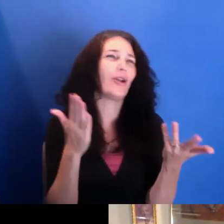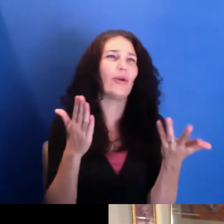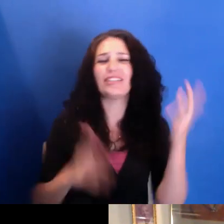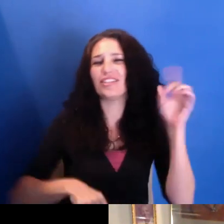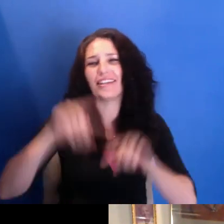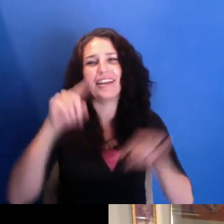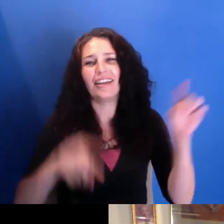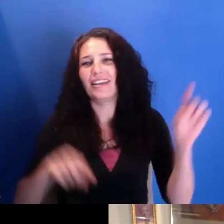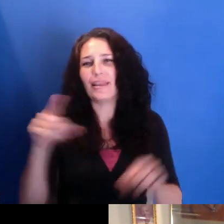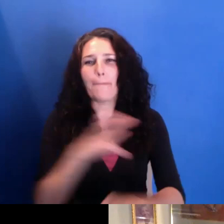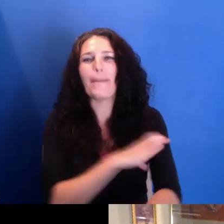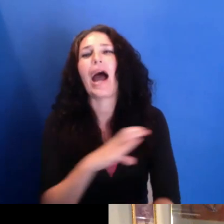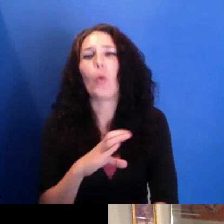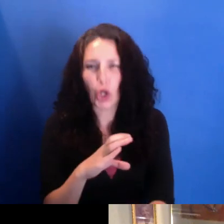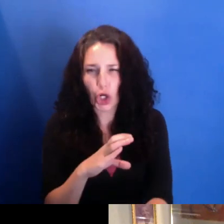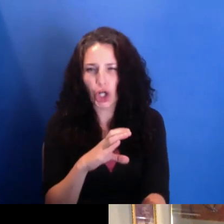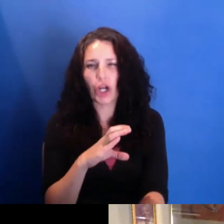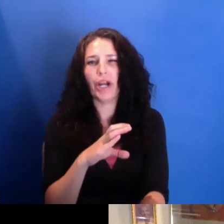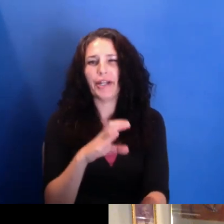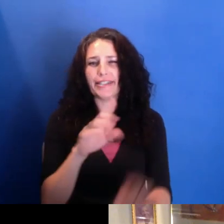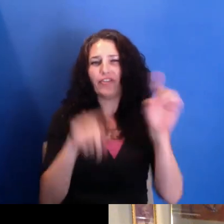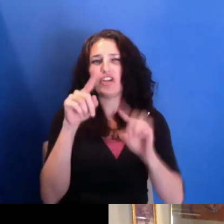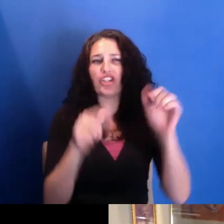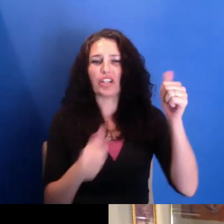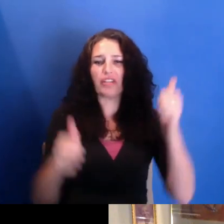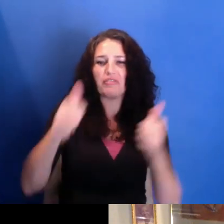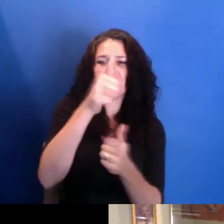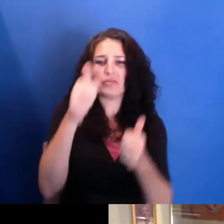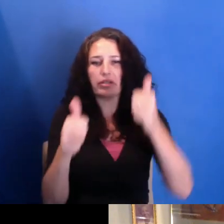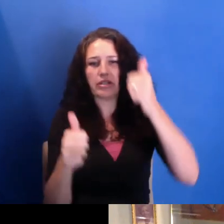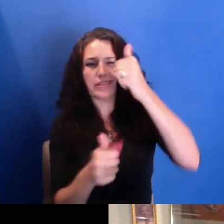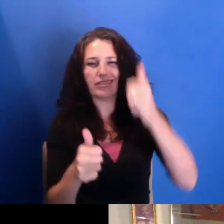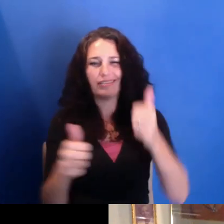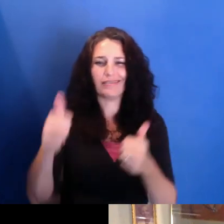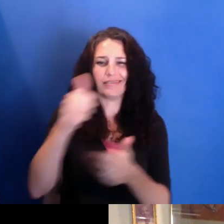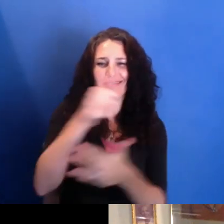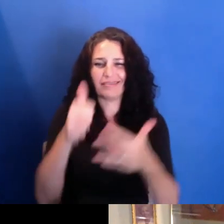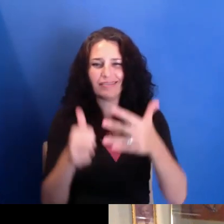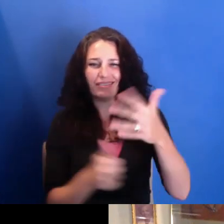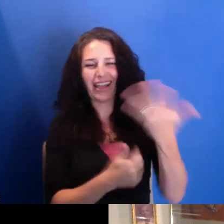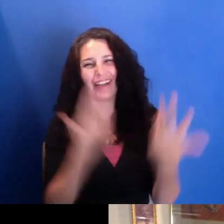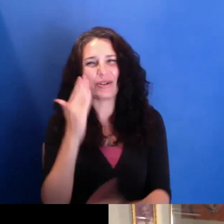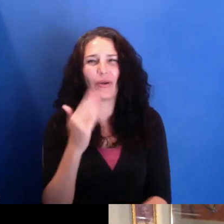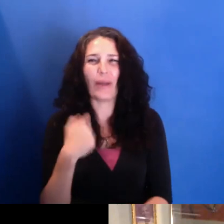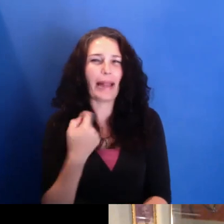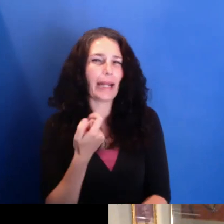that makes me suspicious of what's being said. So, you know, seeing that and then,